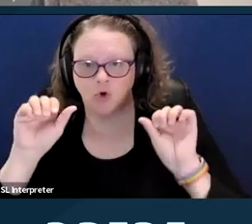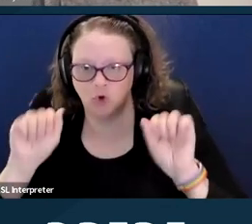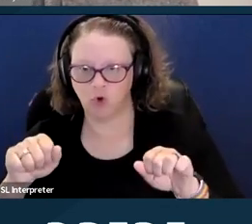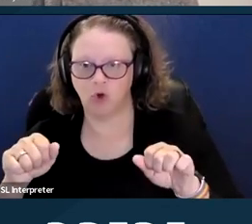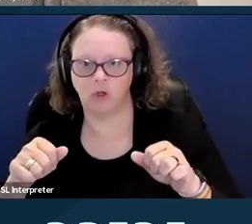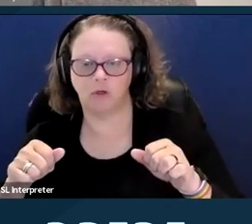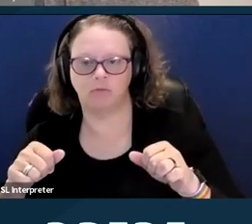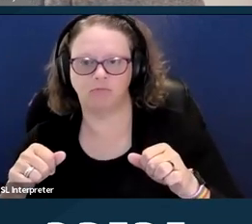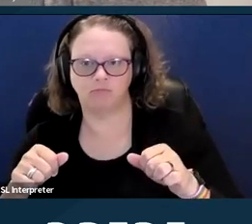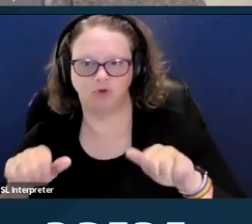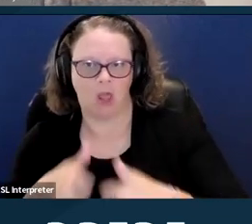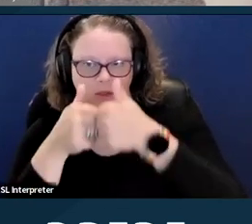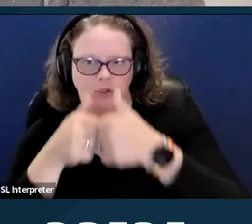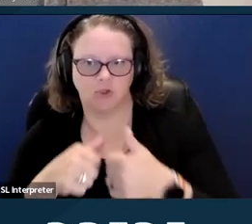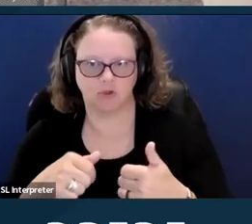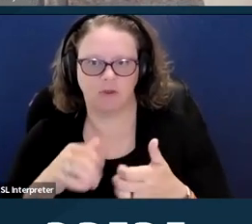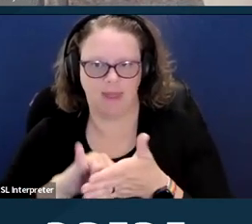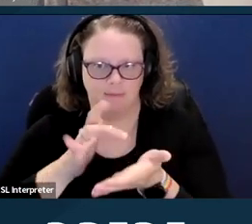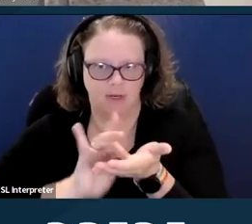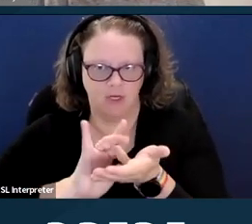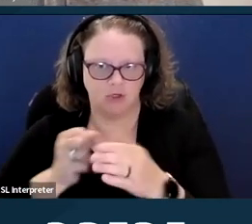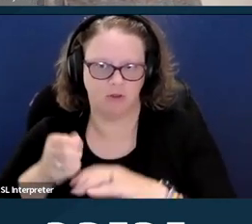And the Supreme Court released another decision actually